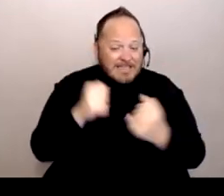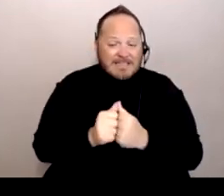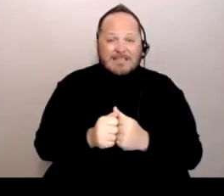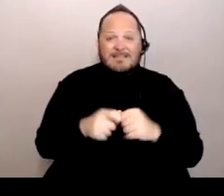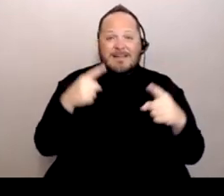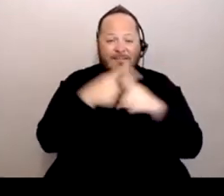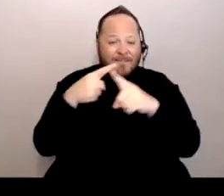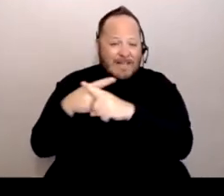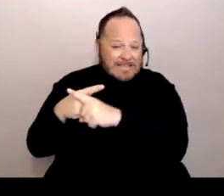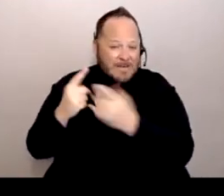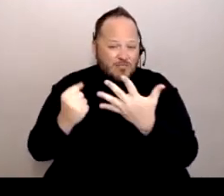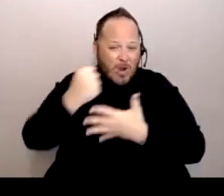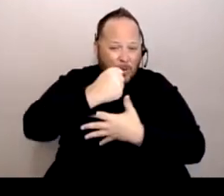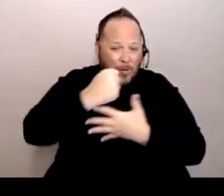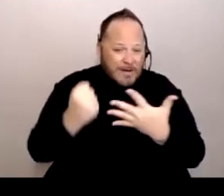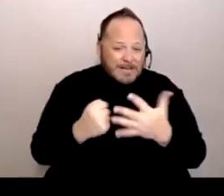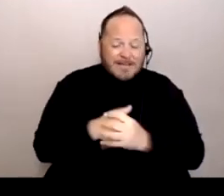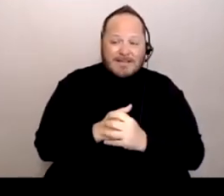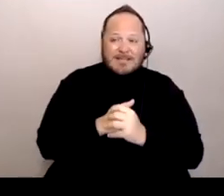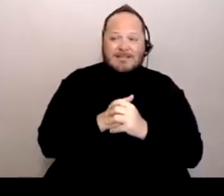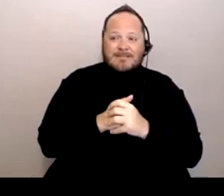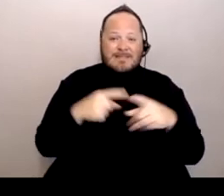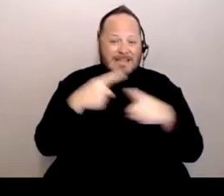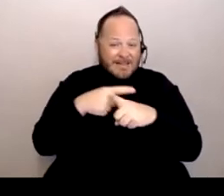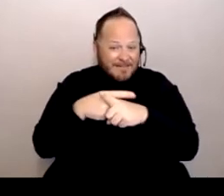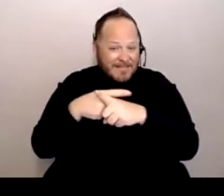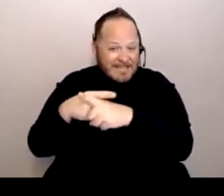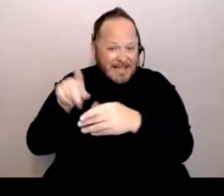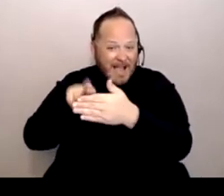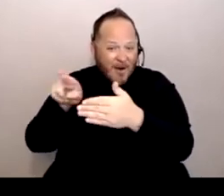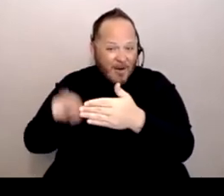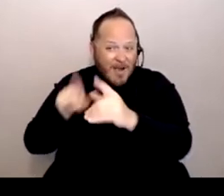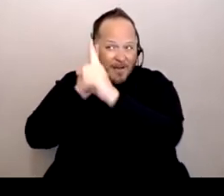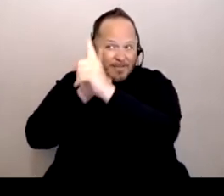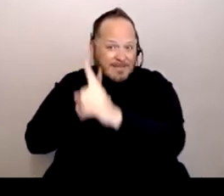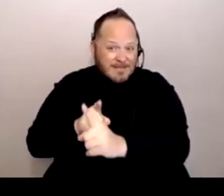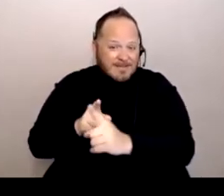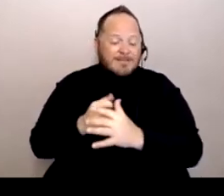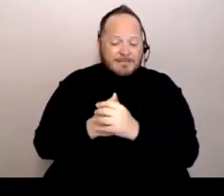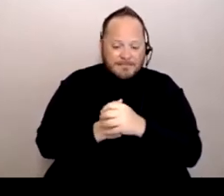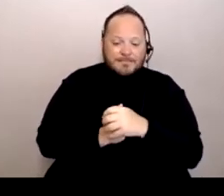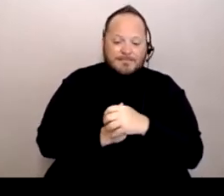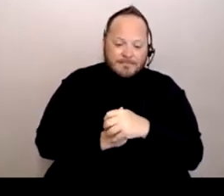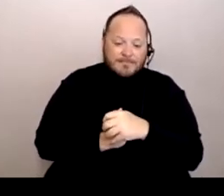many conflicting outcomes that are wanted. And then what's been hard is